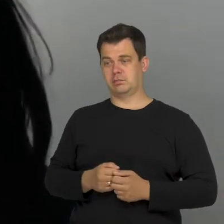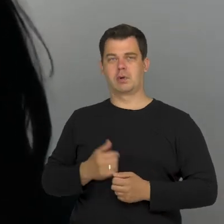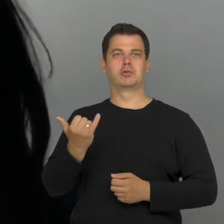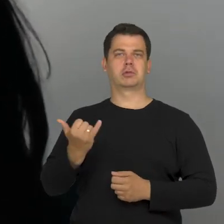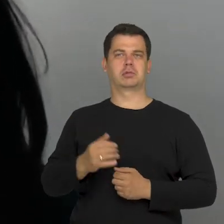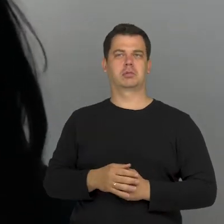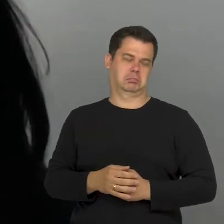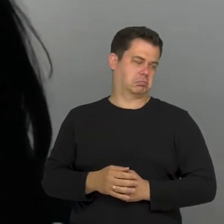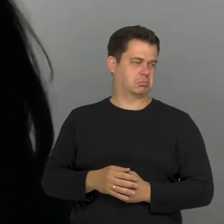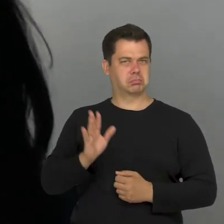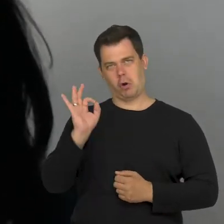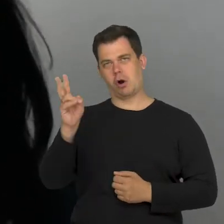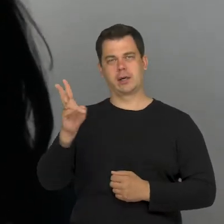They just move in.